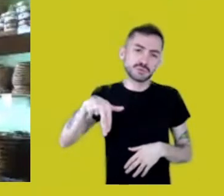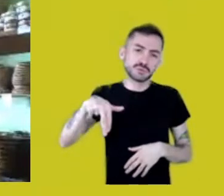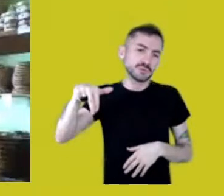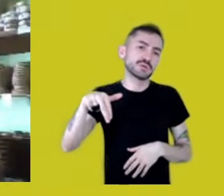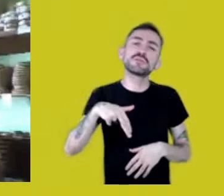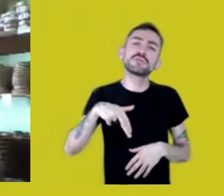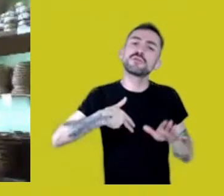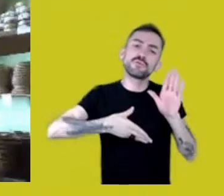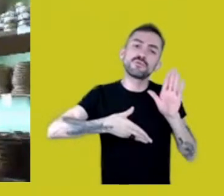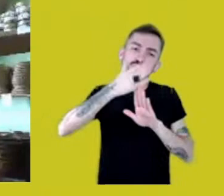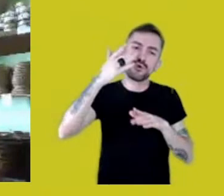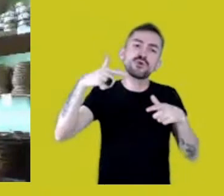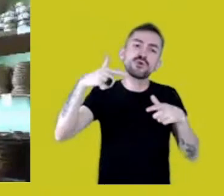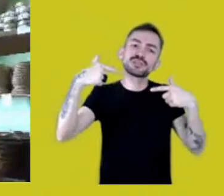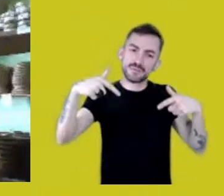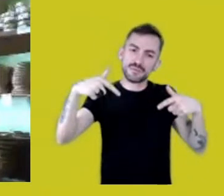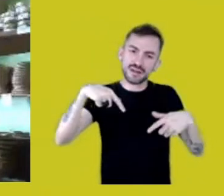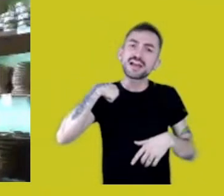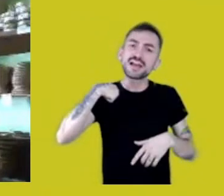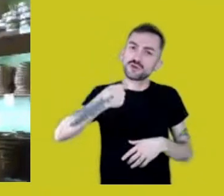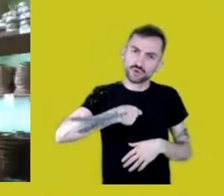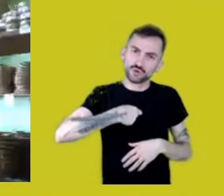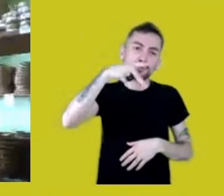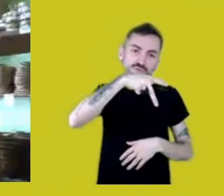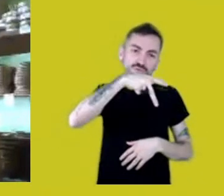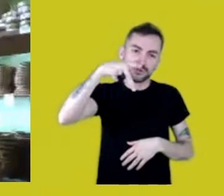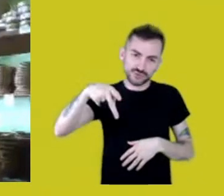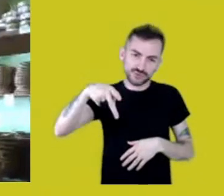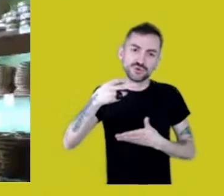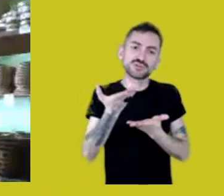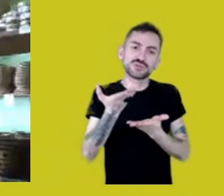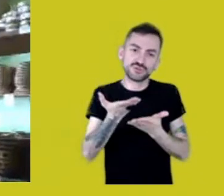because I’m a schoolteacher, after I got my Doctor’s I came back